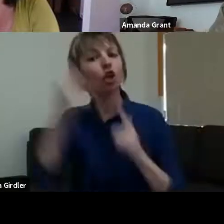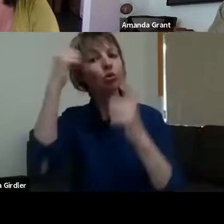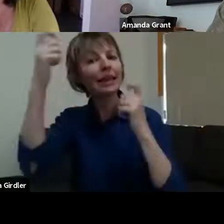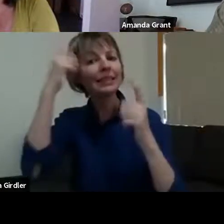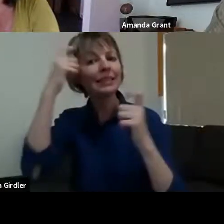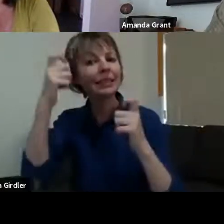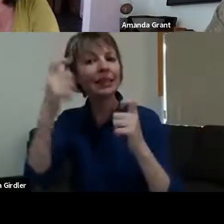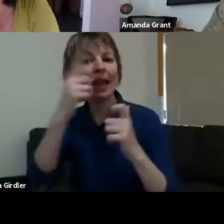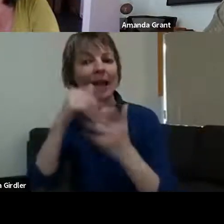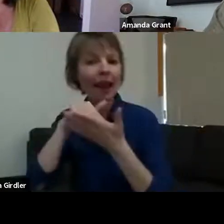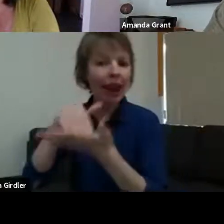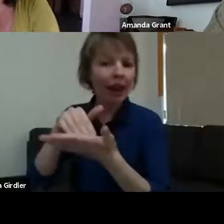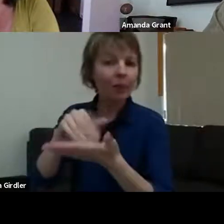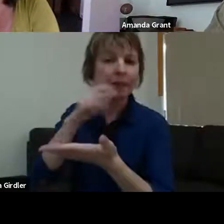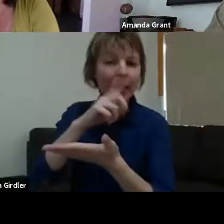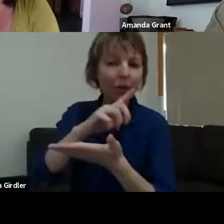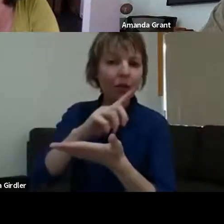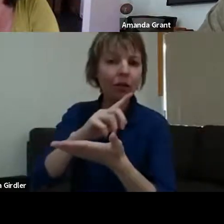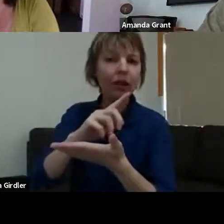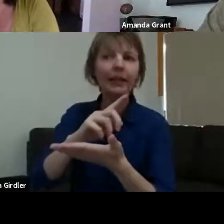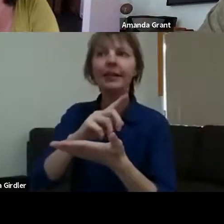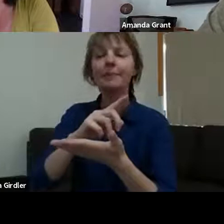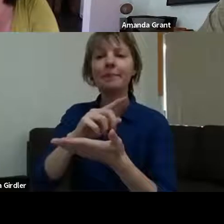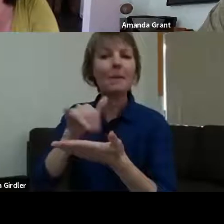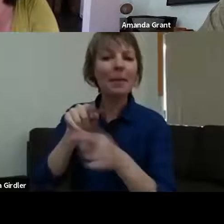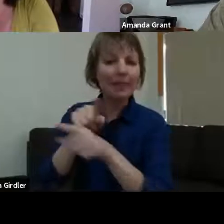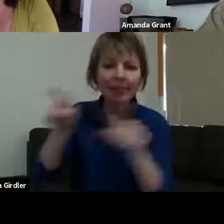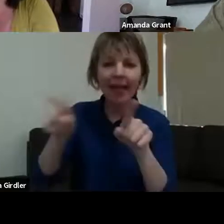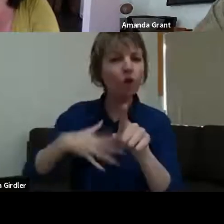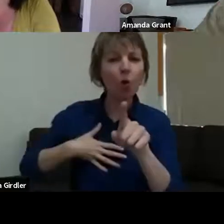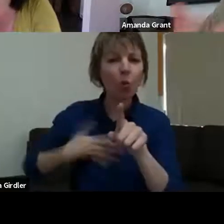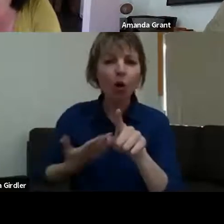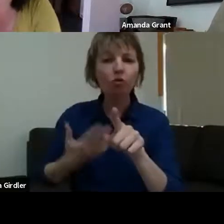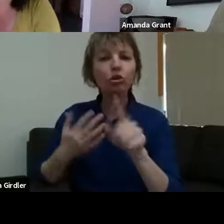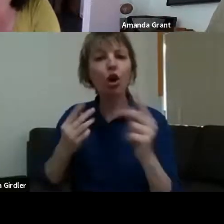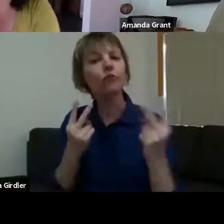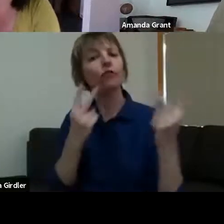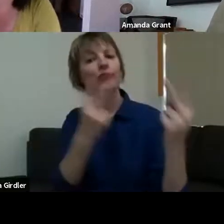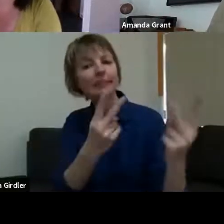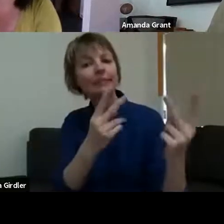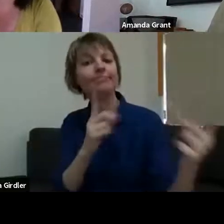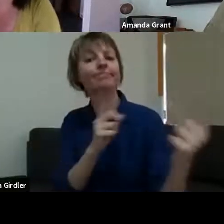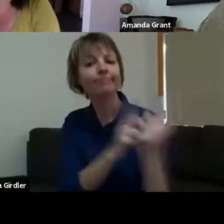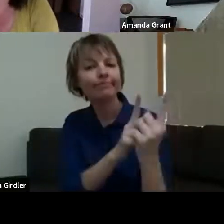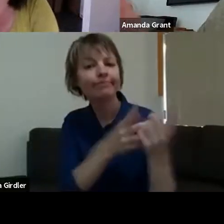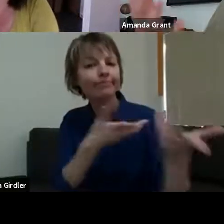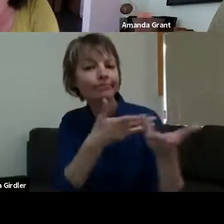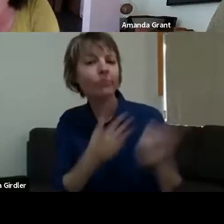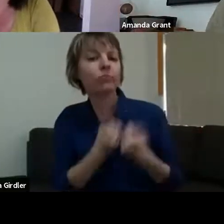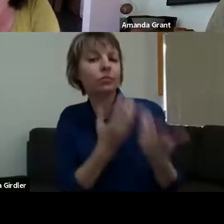other things such as counselling and mental health support. For some